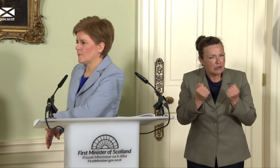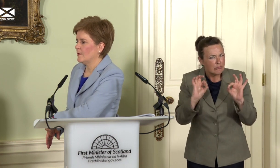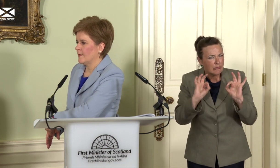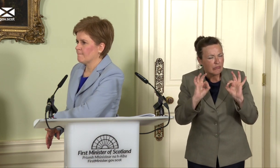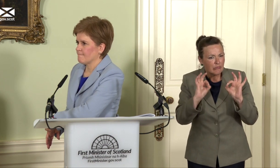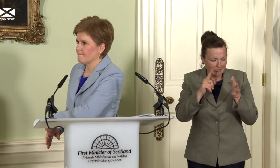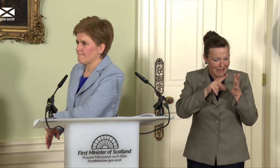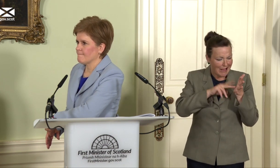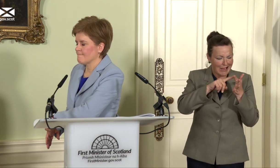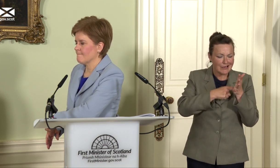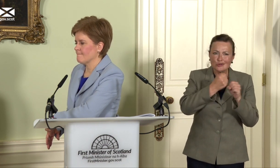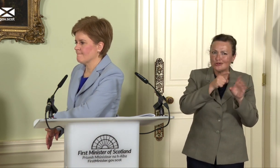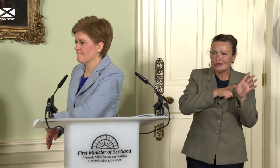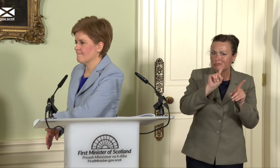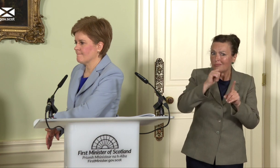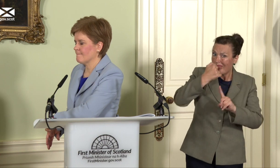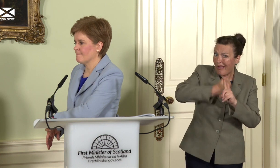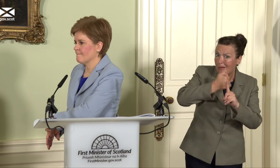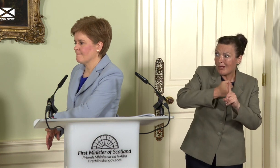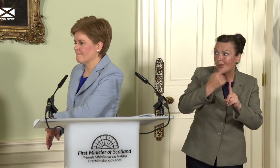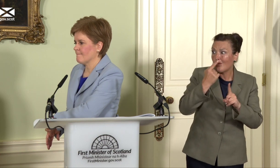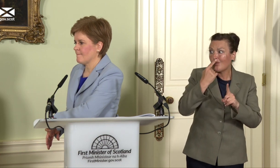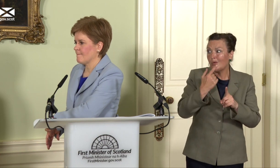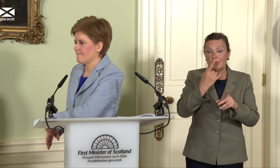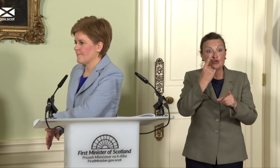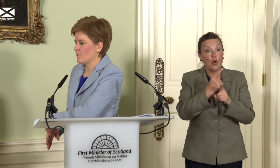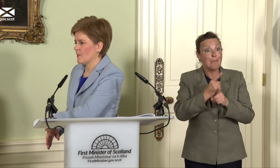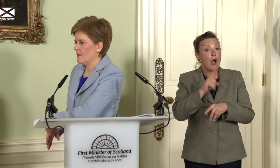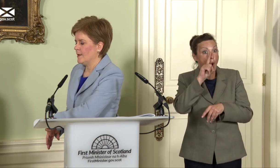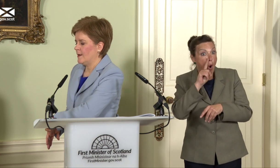with the campaign coming up, will there be a move away from oil compared to 2014, where that was